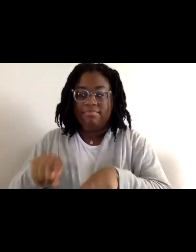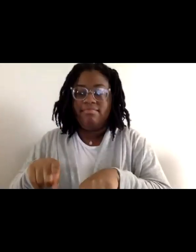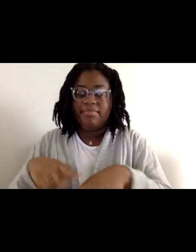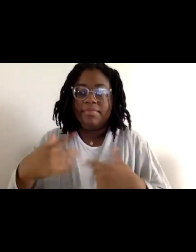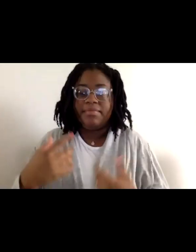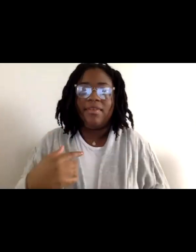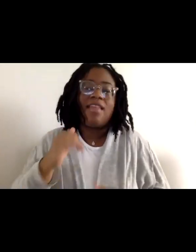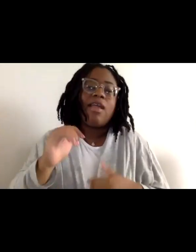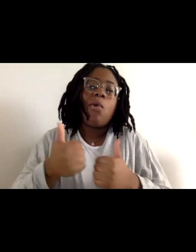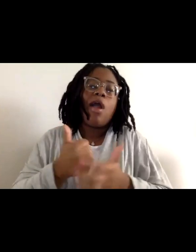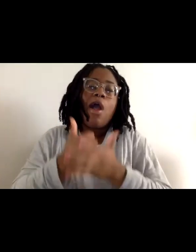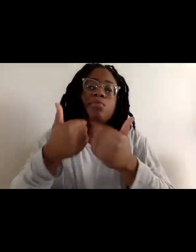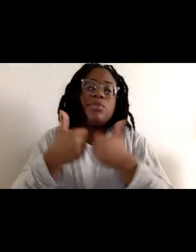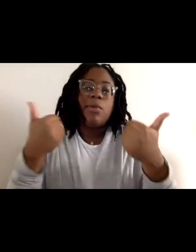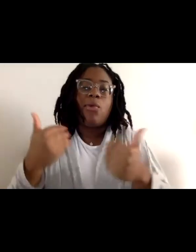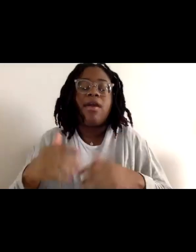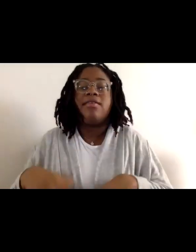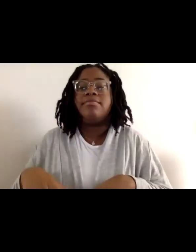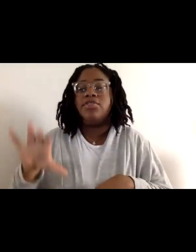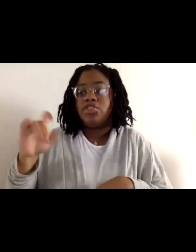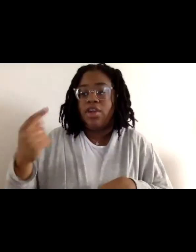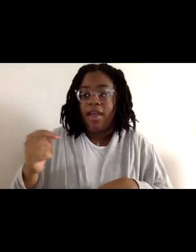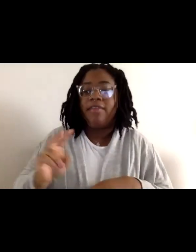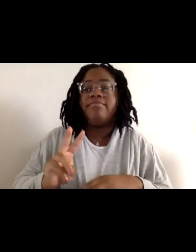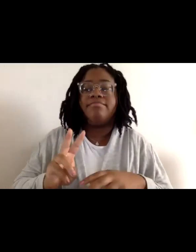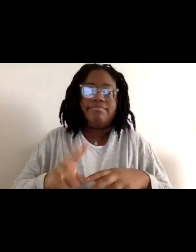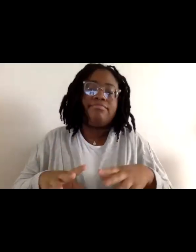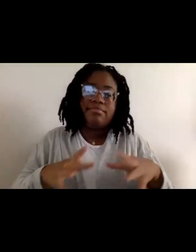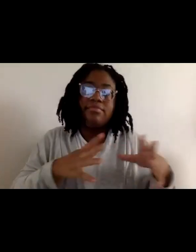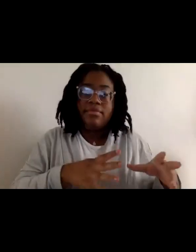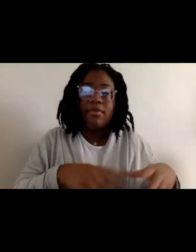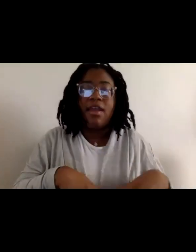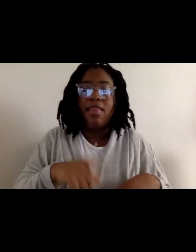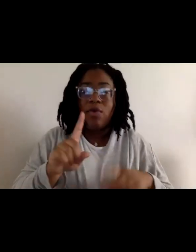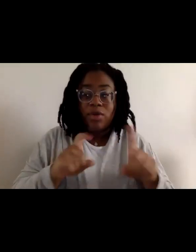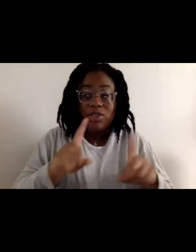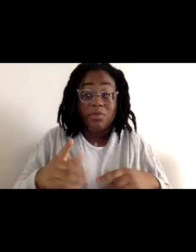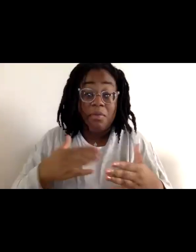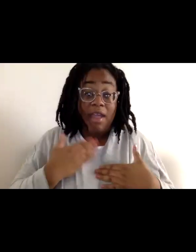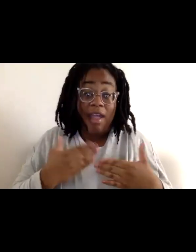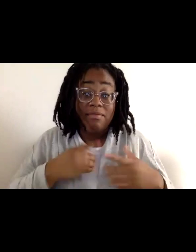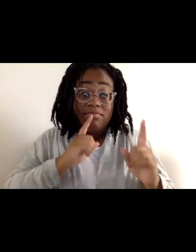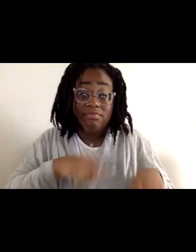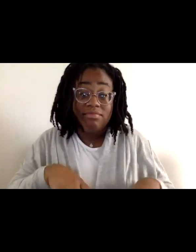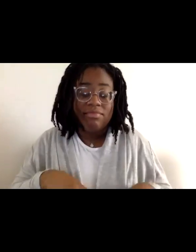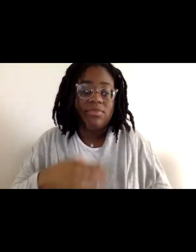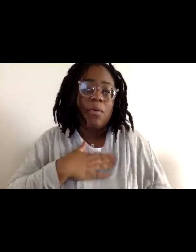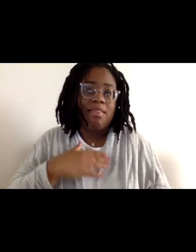And we will be happy to answer questions, but please use the Q and A feature.